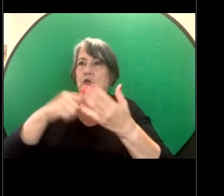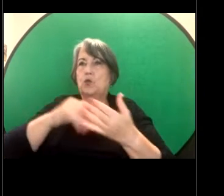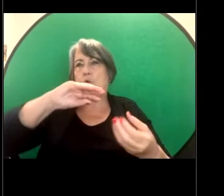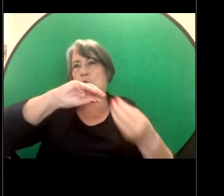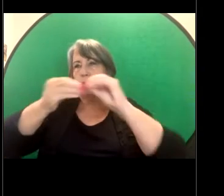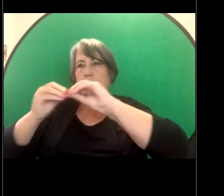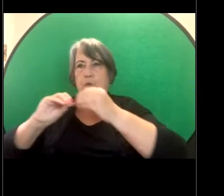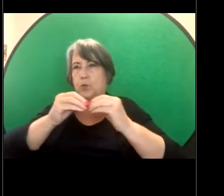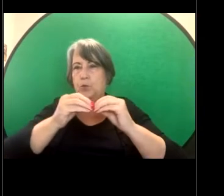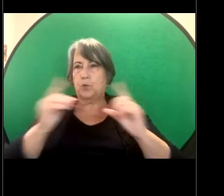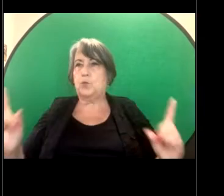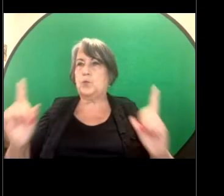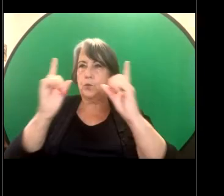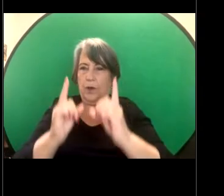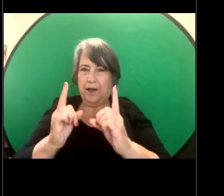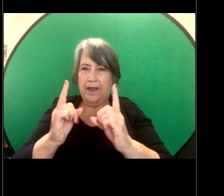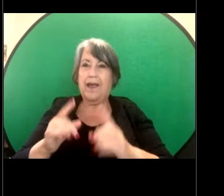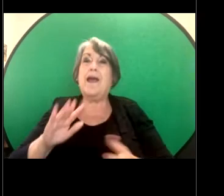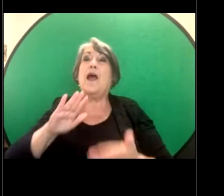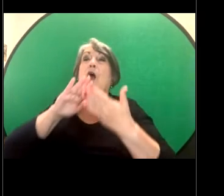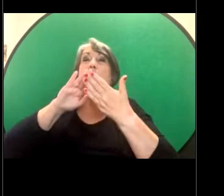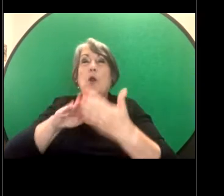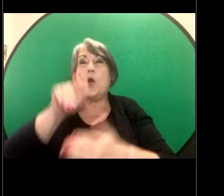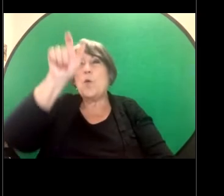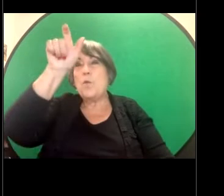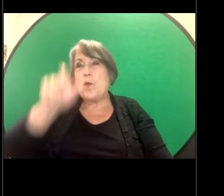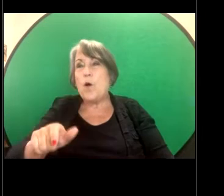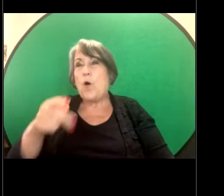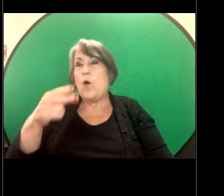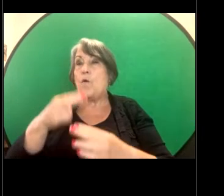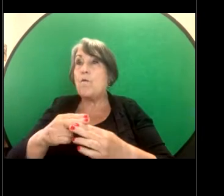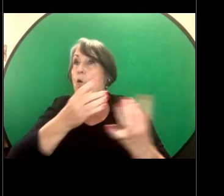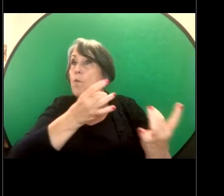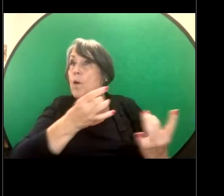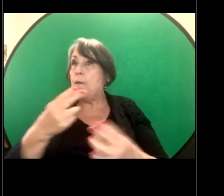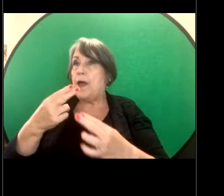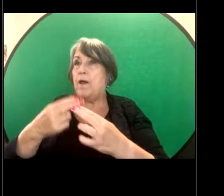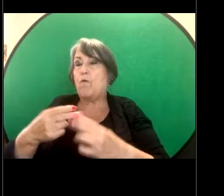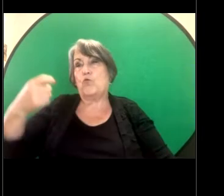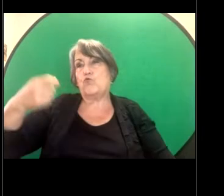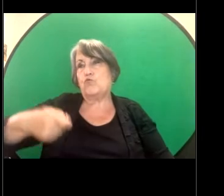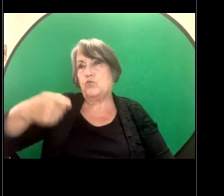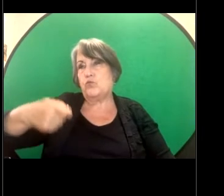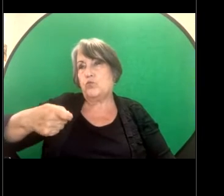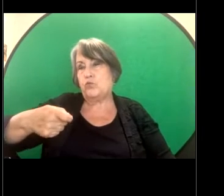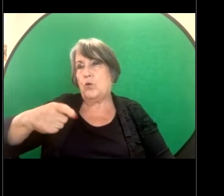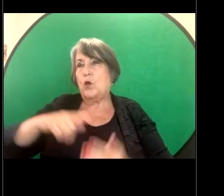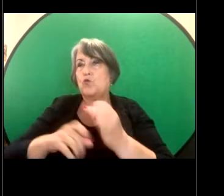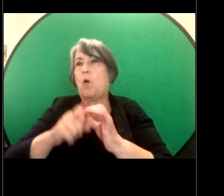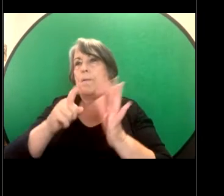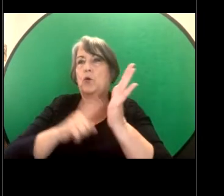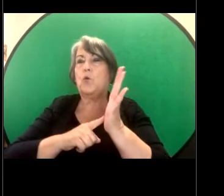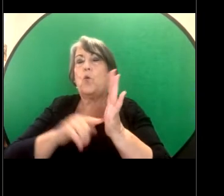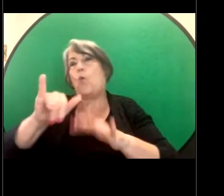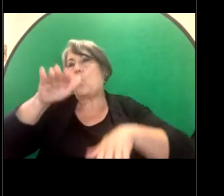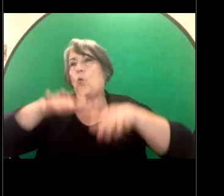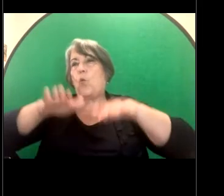assisting a client to prepare for a hearing at the tribunal or at court if their conciliation hasn't